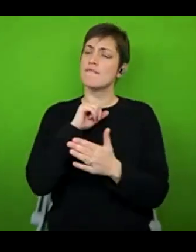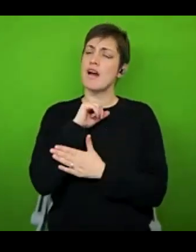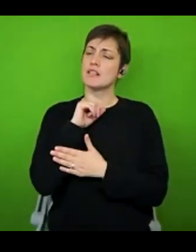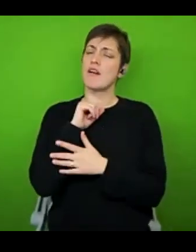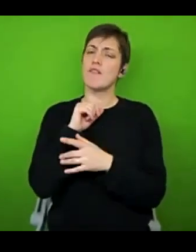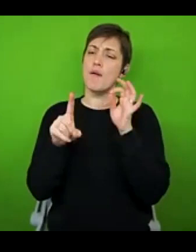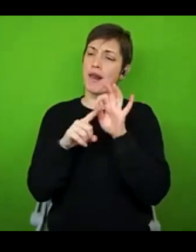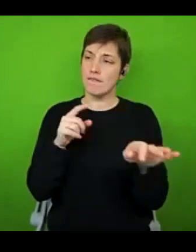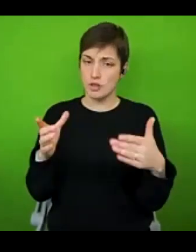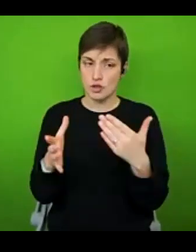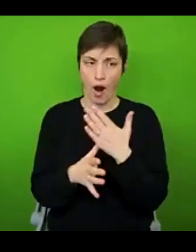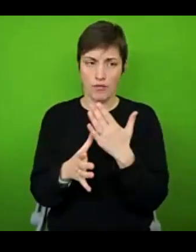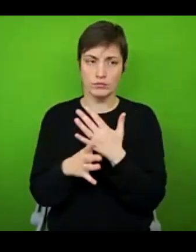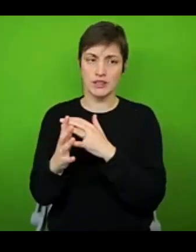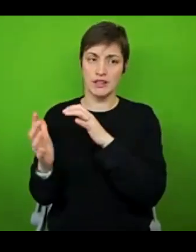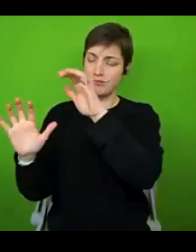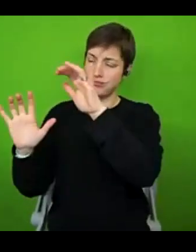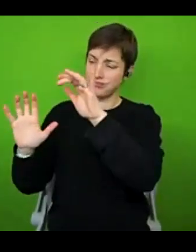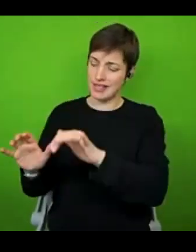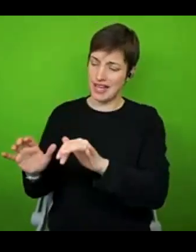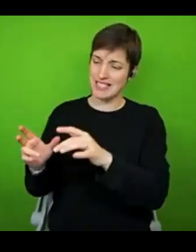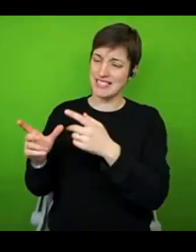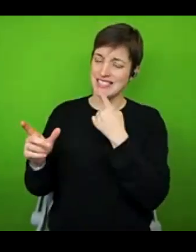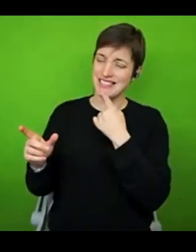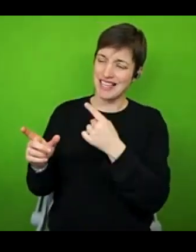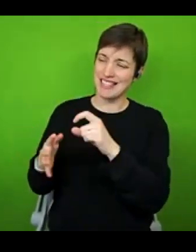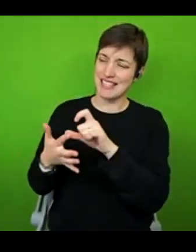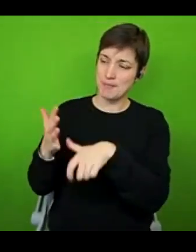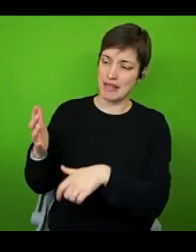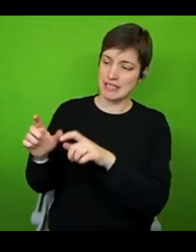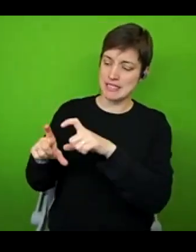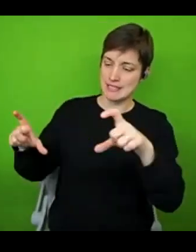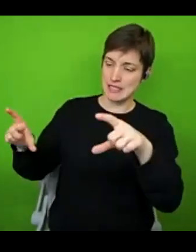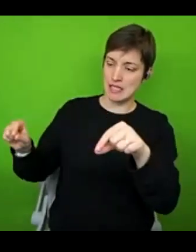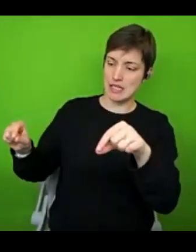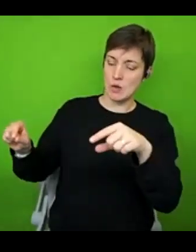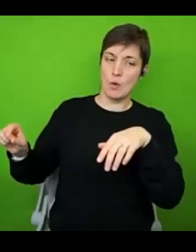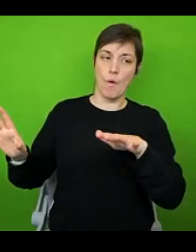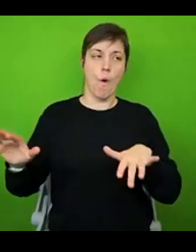Whereby on the application form under disabilities, would you declare it? Or you'll wish you hadn't asked me that, because I've